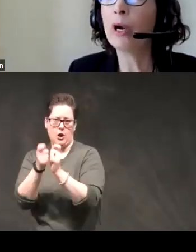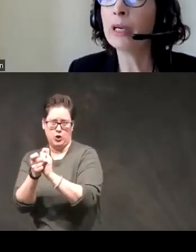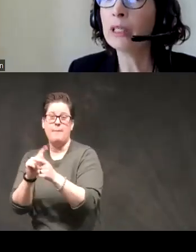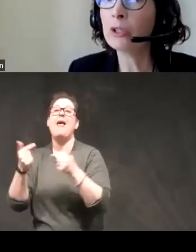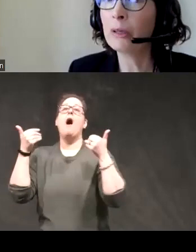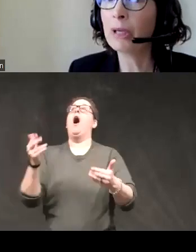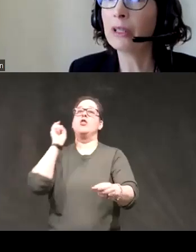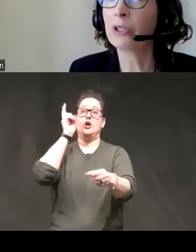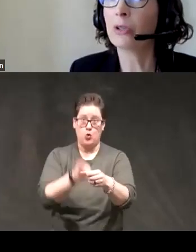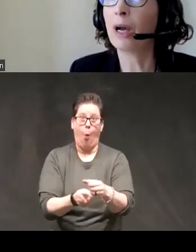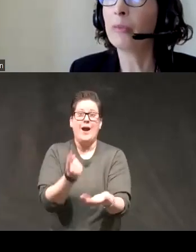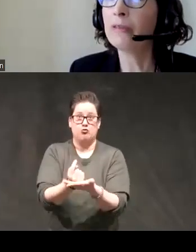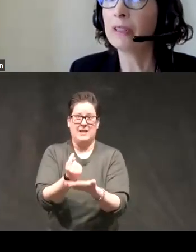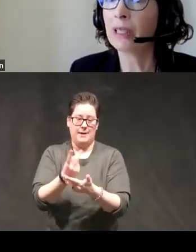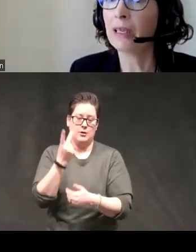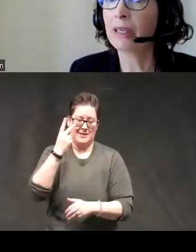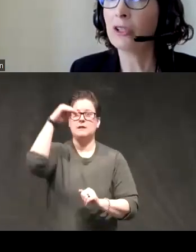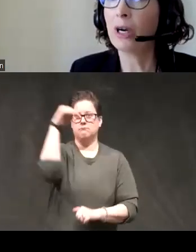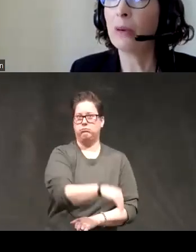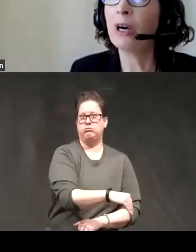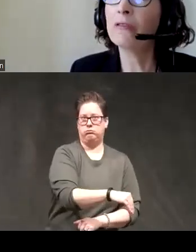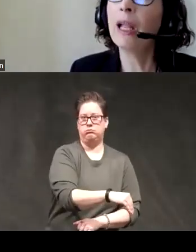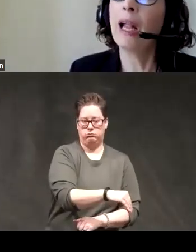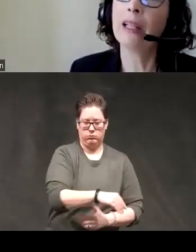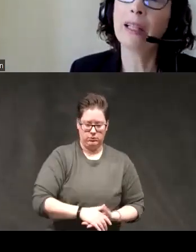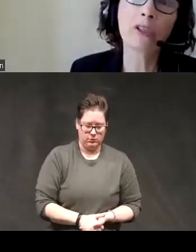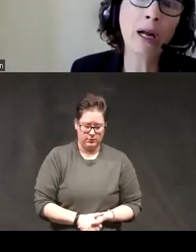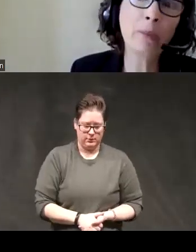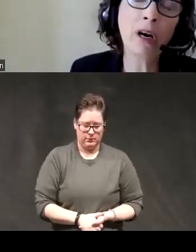part in the treatment there's a drop off a significant drop off and that drop-off